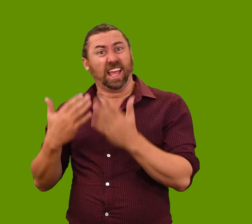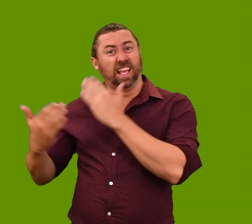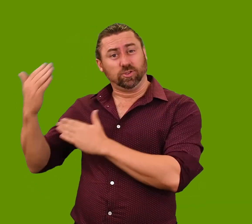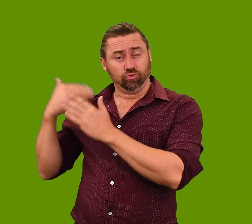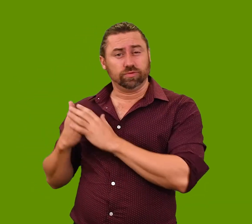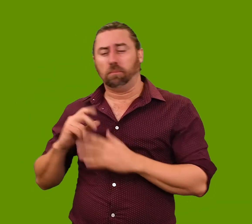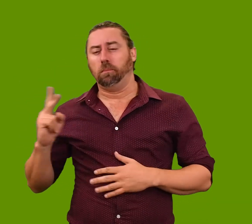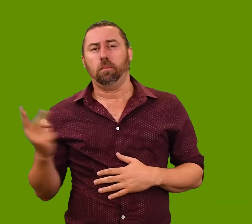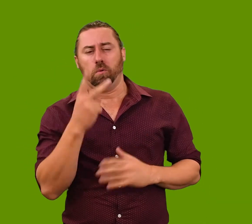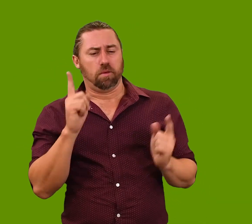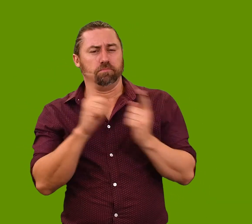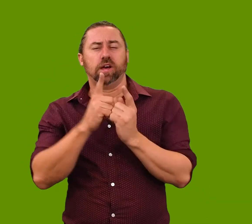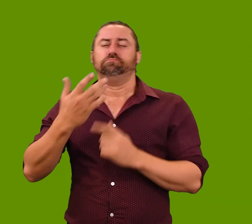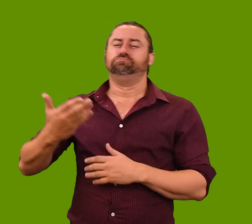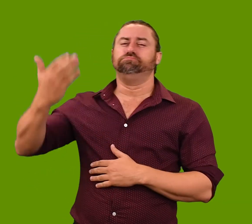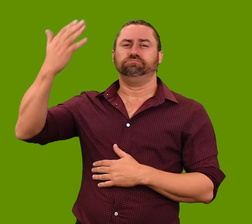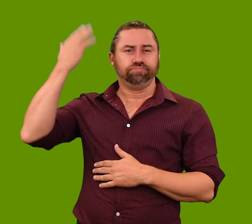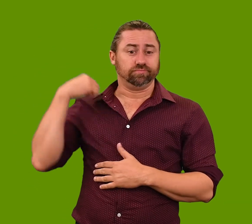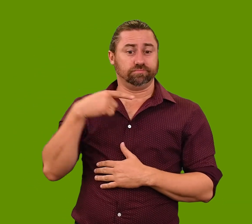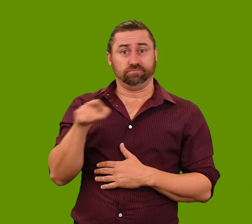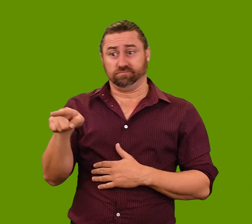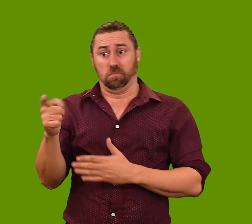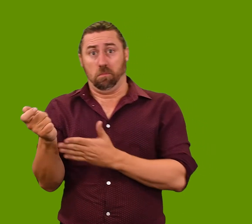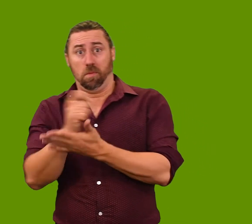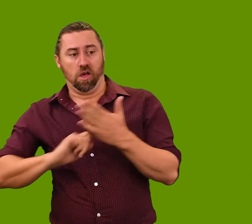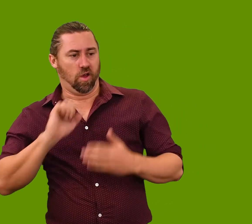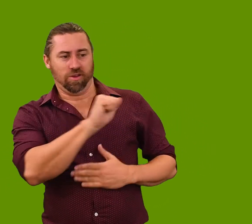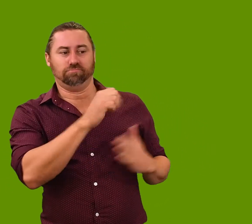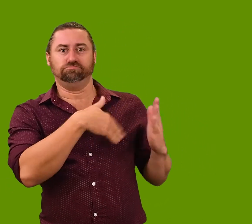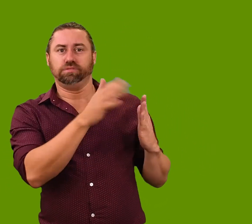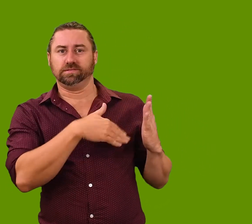and history. The pair met some years ago when Annabel bought one of Guthleben’s paintings.